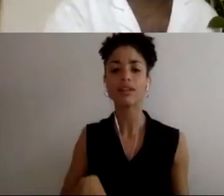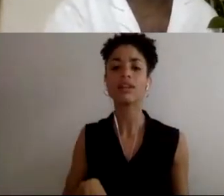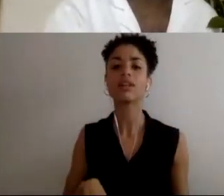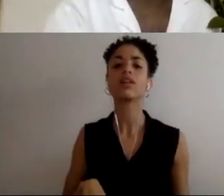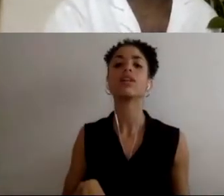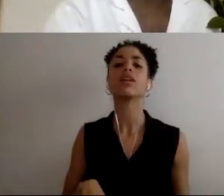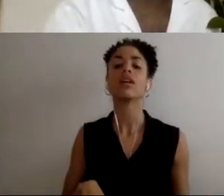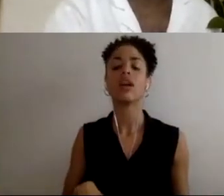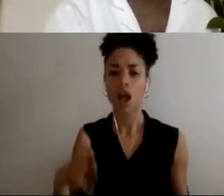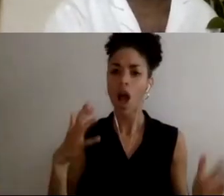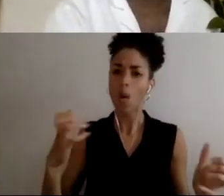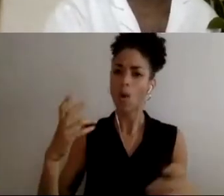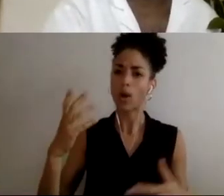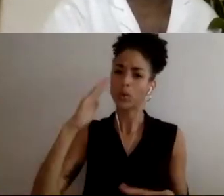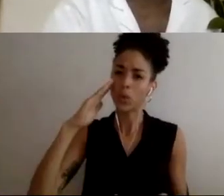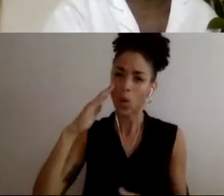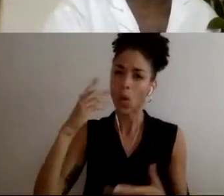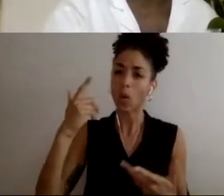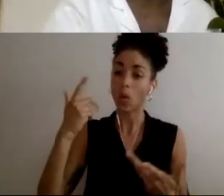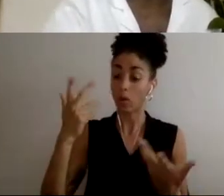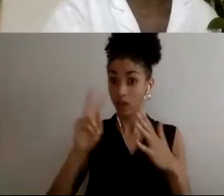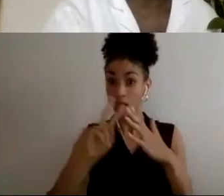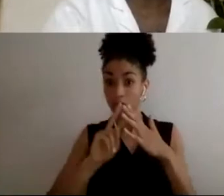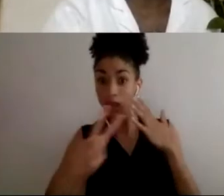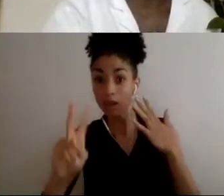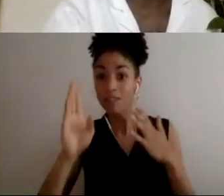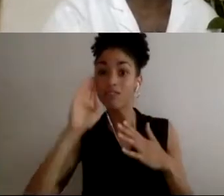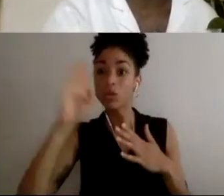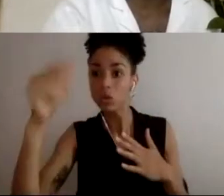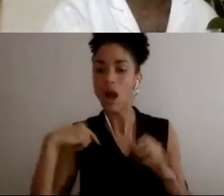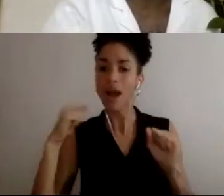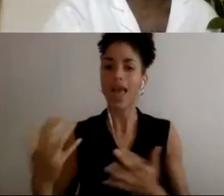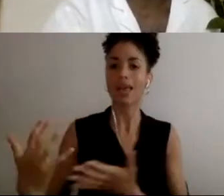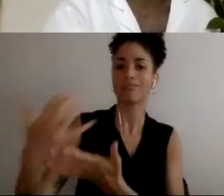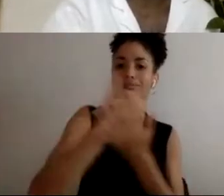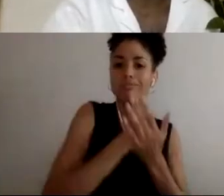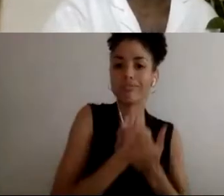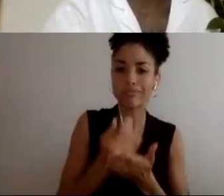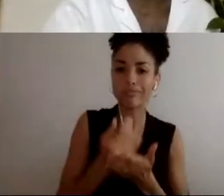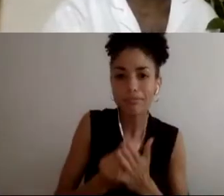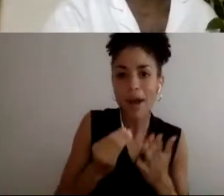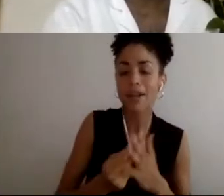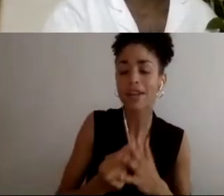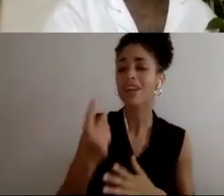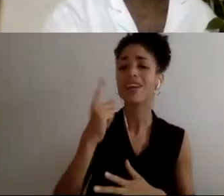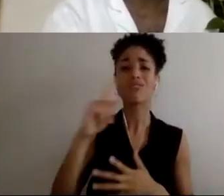And I want to see this for other, you know, for women, people of all